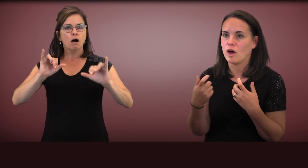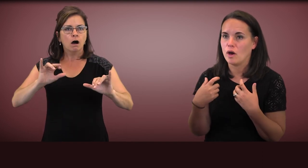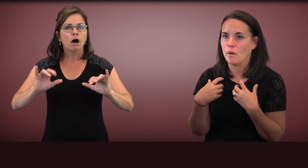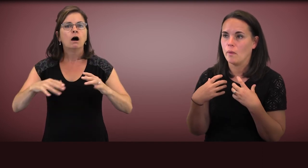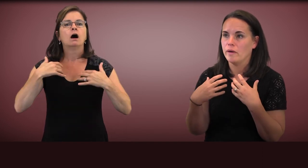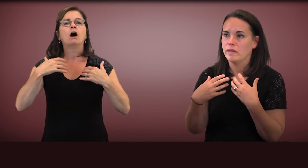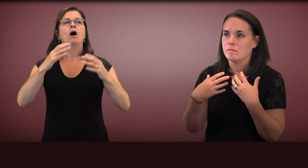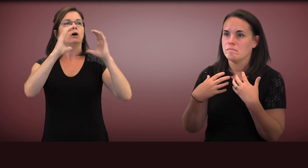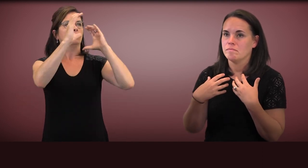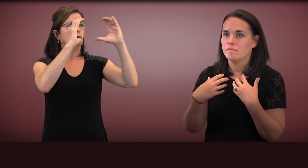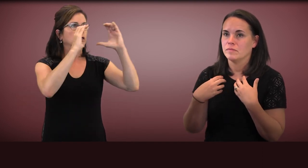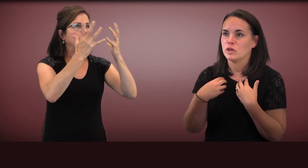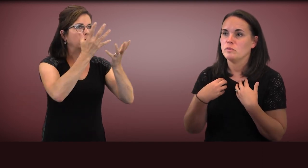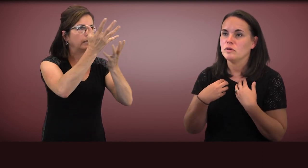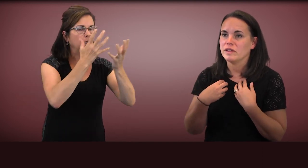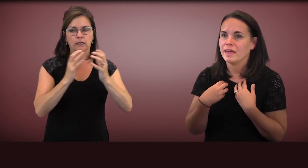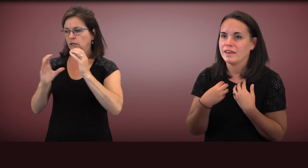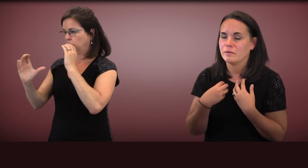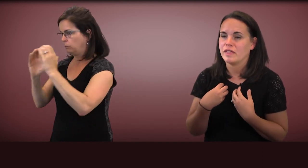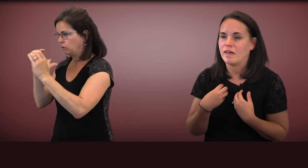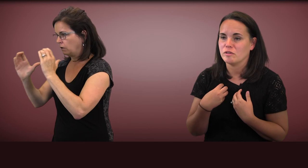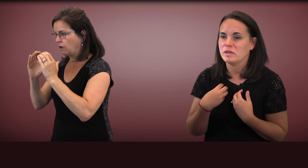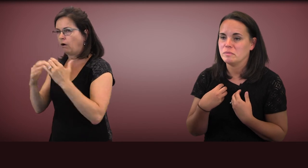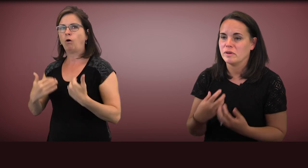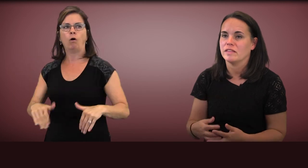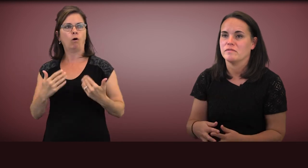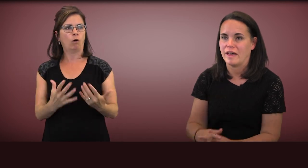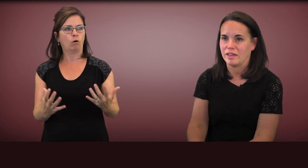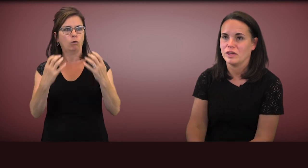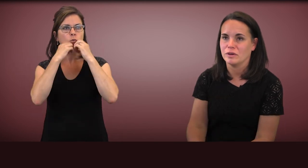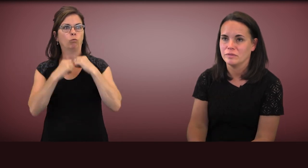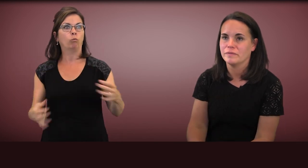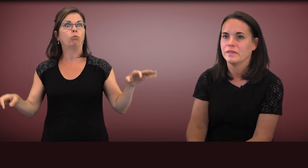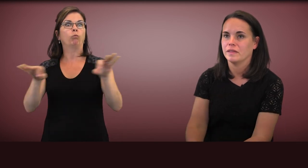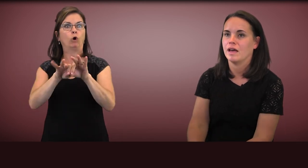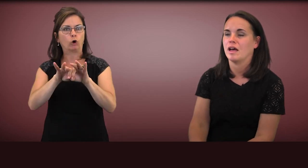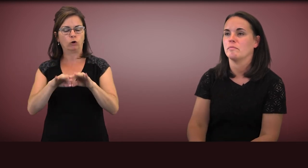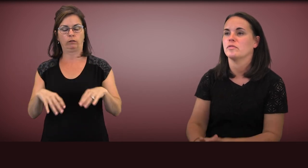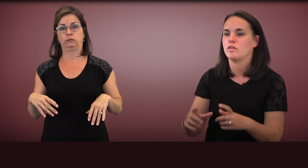"Oh, communicating with other people has value."